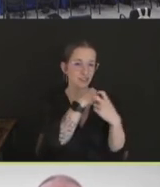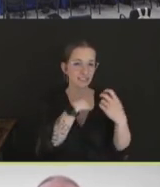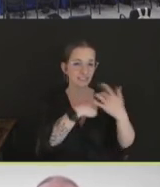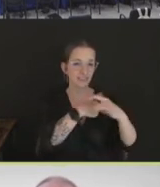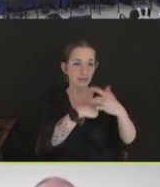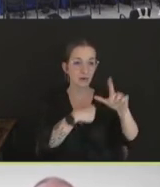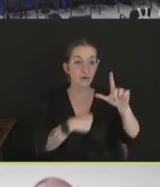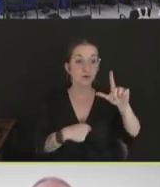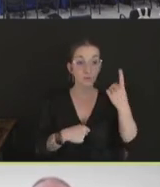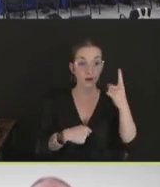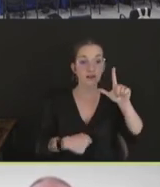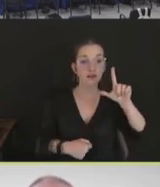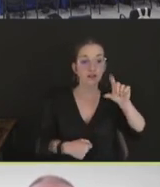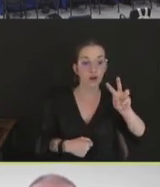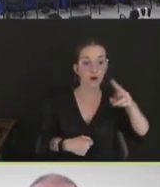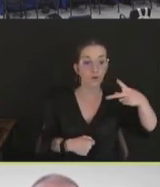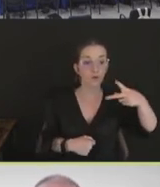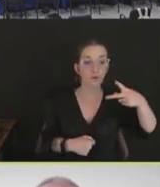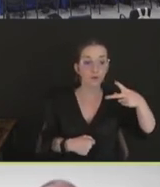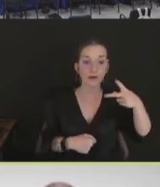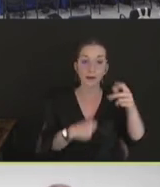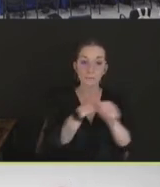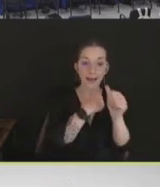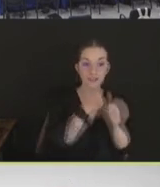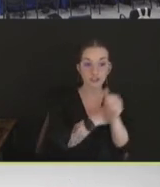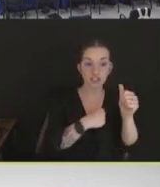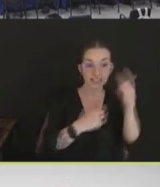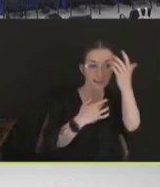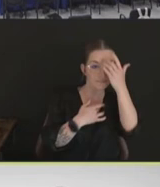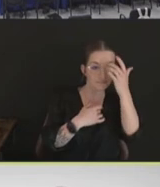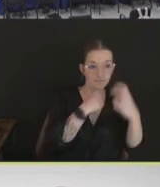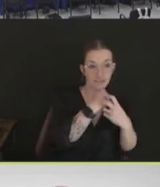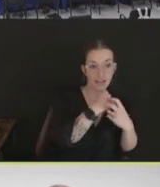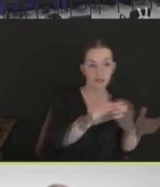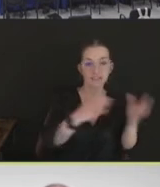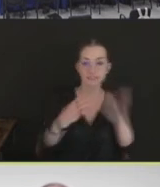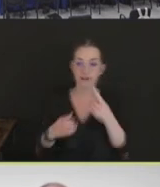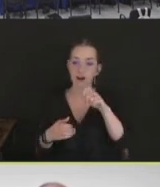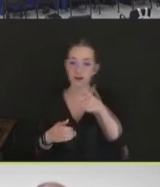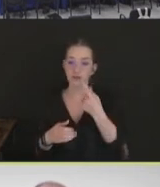and we also have a highly pathogenic avian influenza virus. So the low pathogenic avian